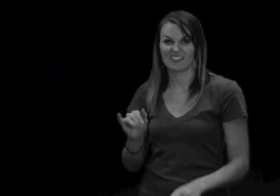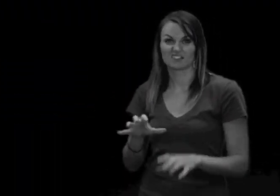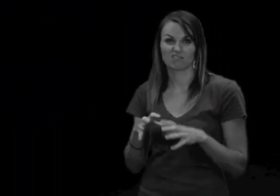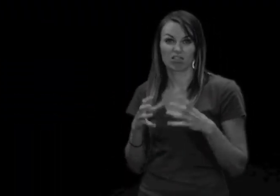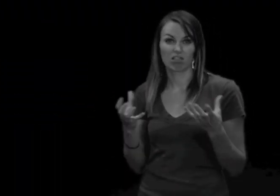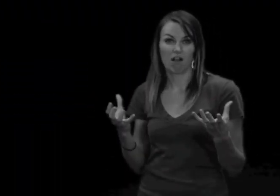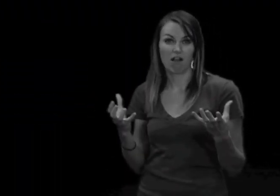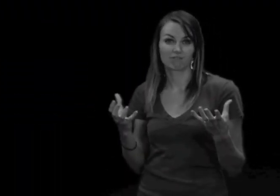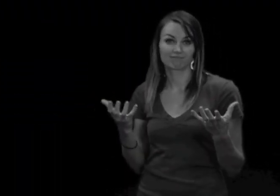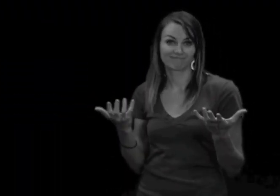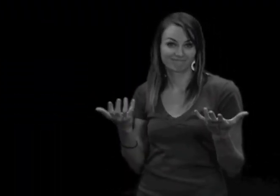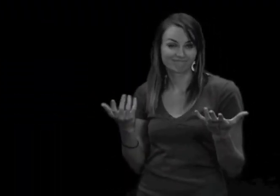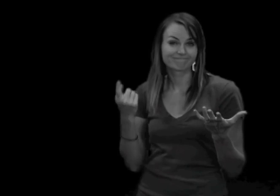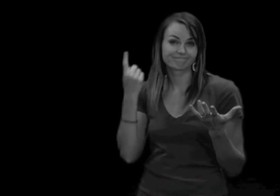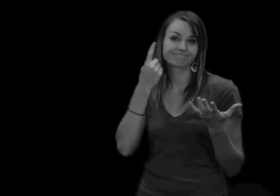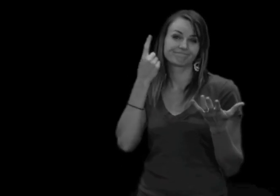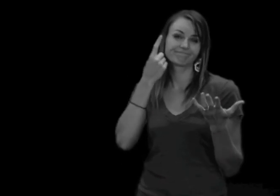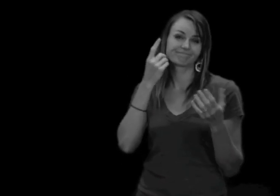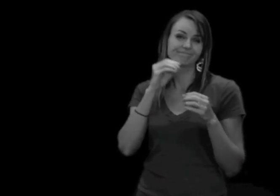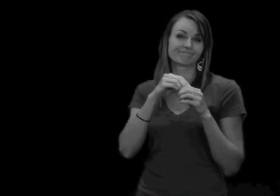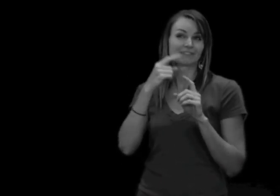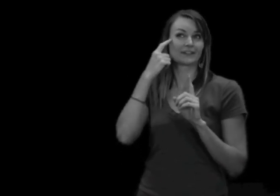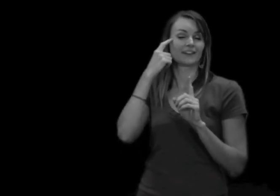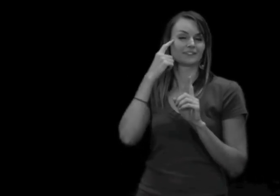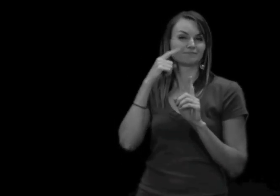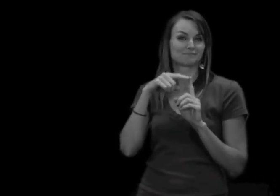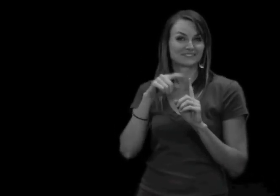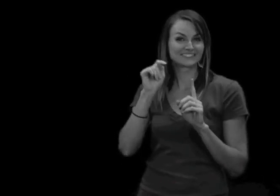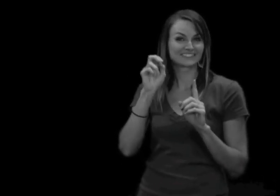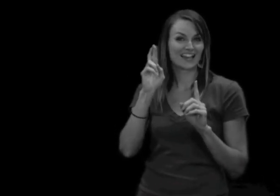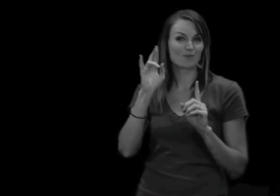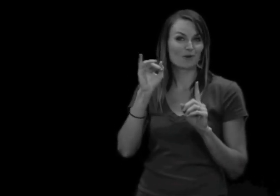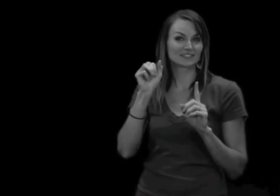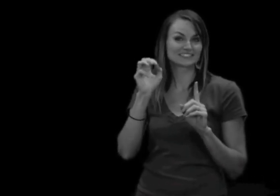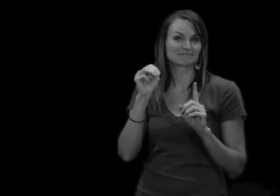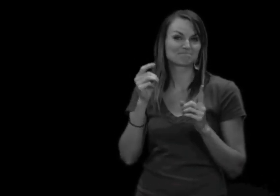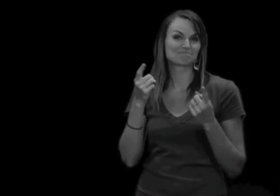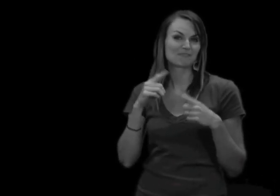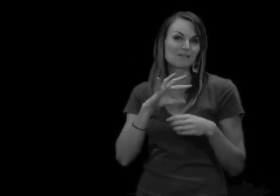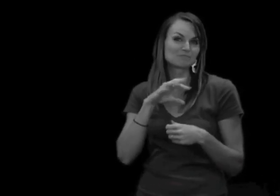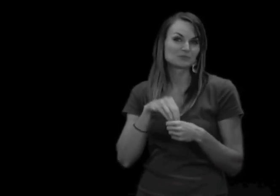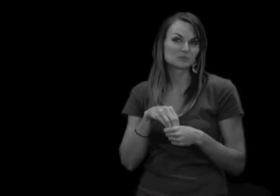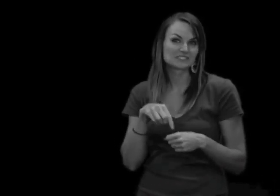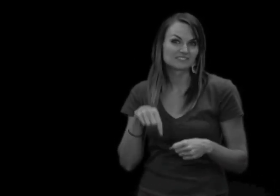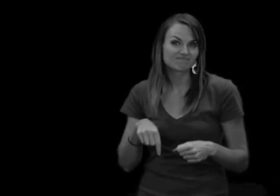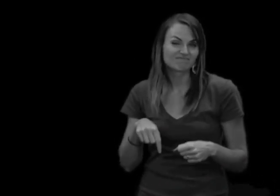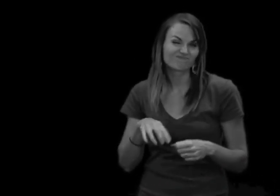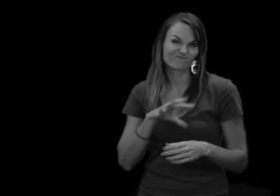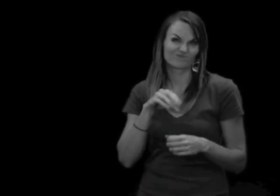It makes you think about terrorism. It can happen here, in our community, amongst ourselves.